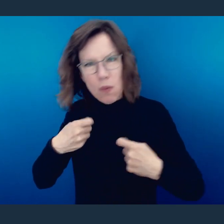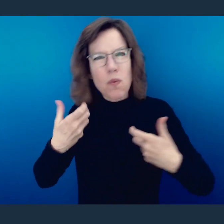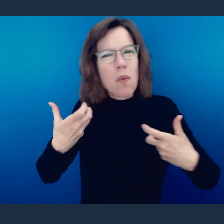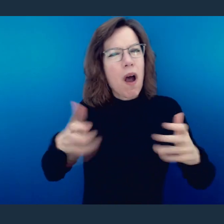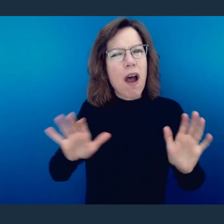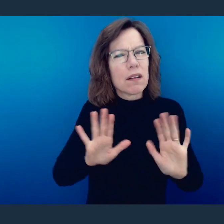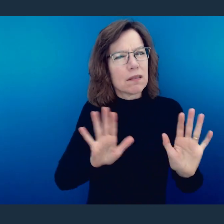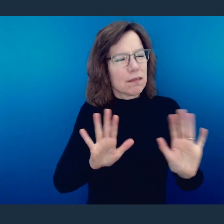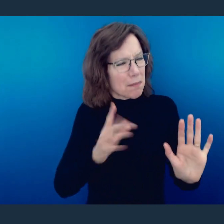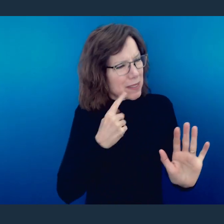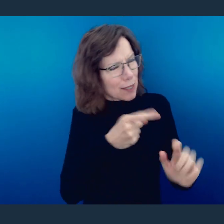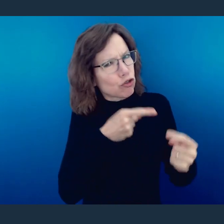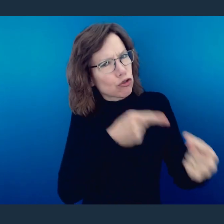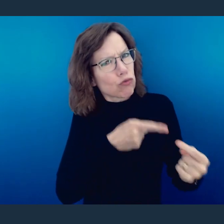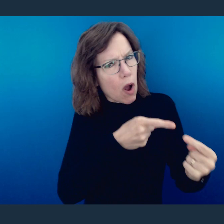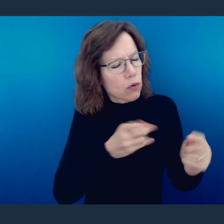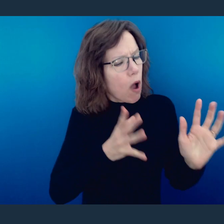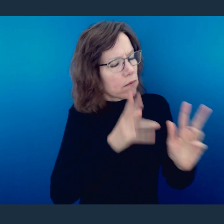of someone who has had a struggle in this certain way.